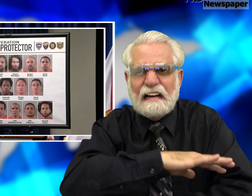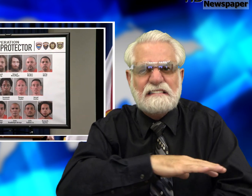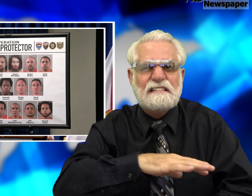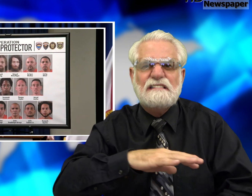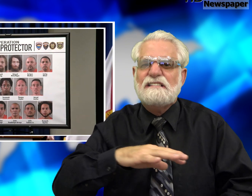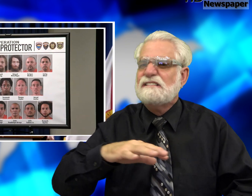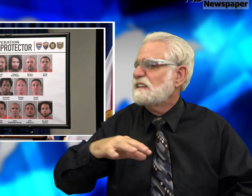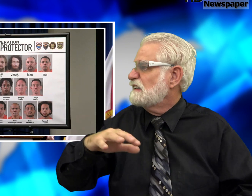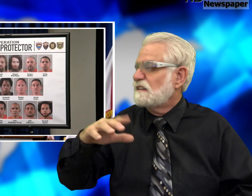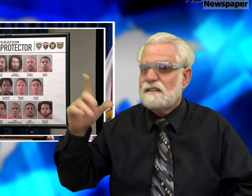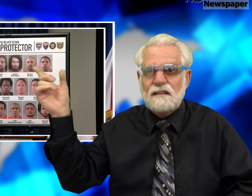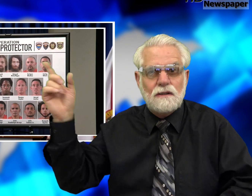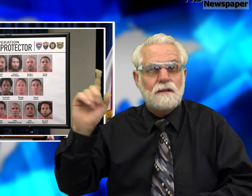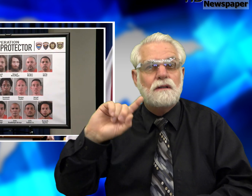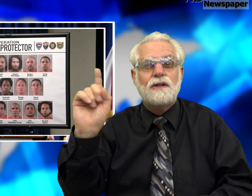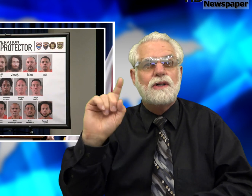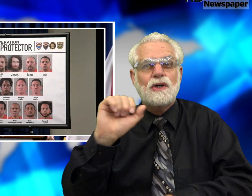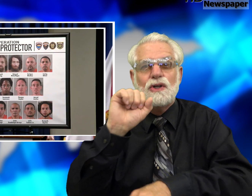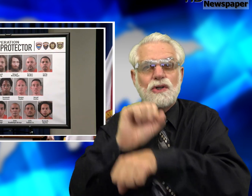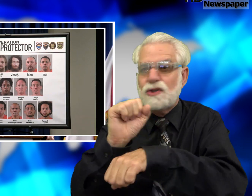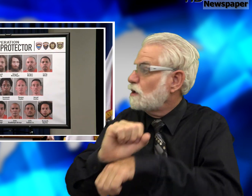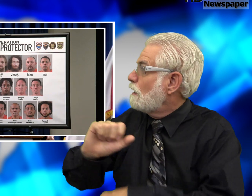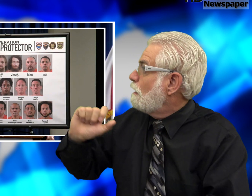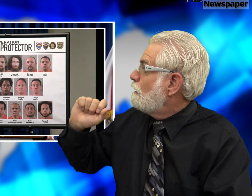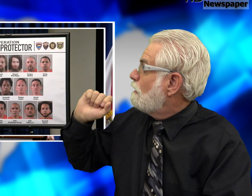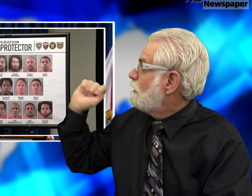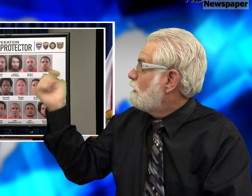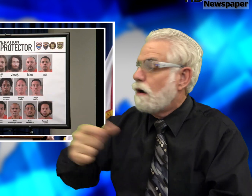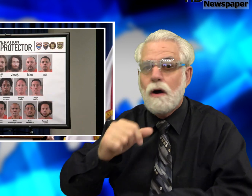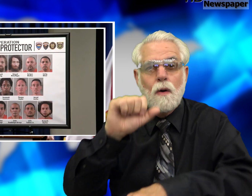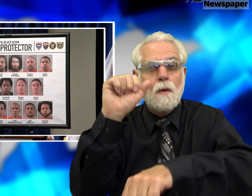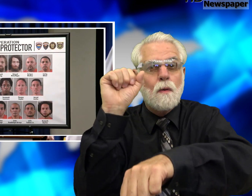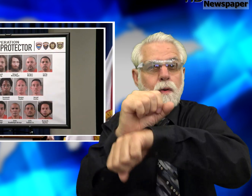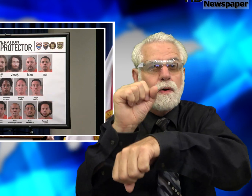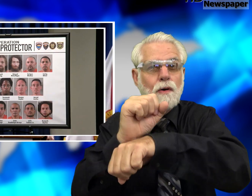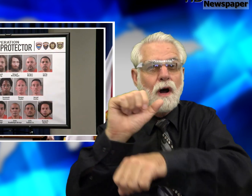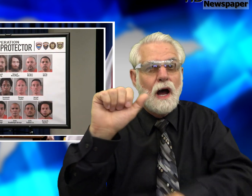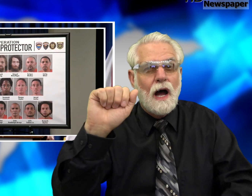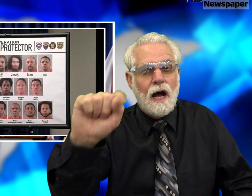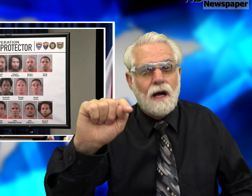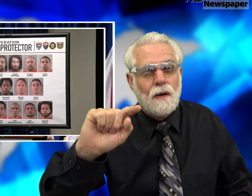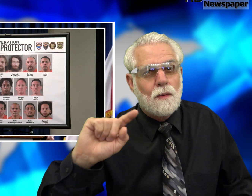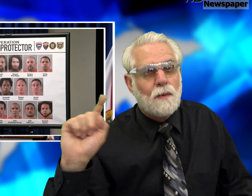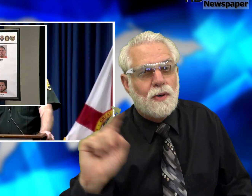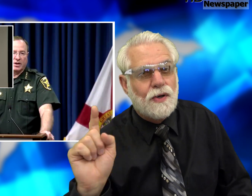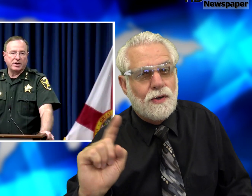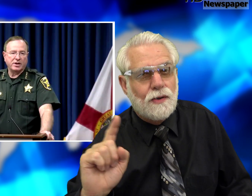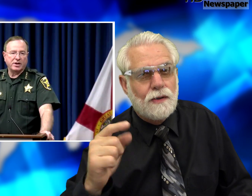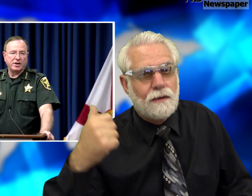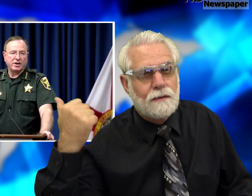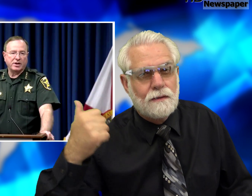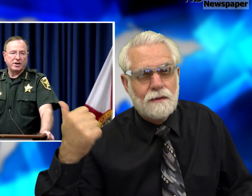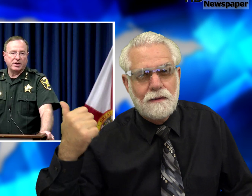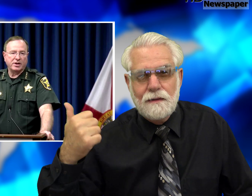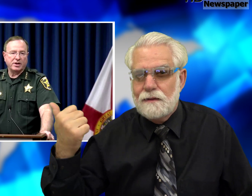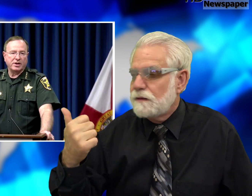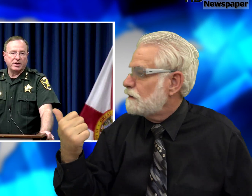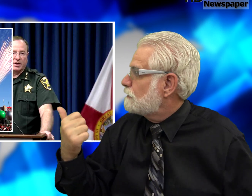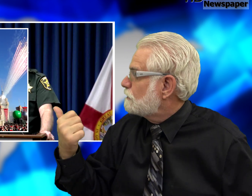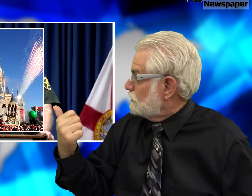Where do you think they work?